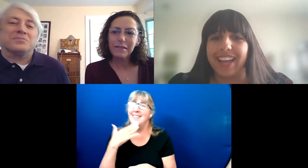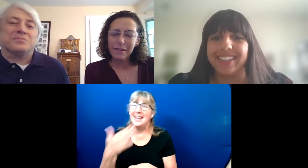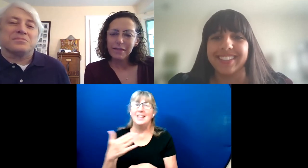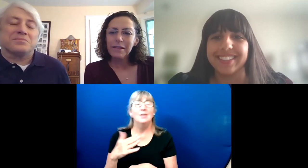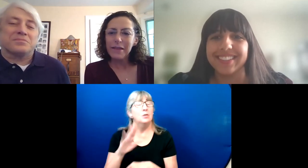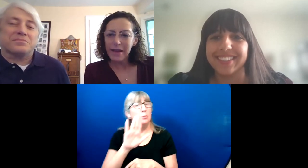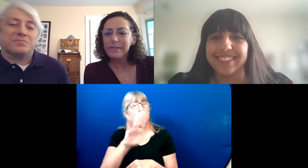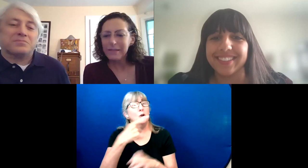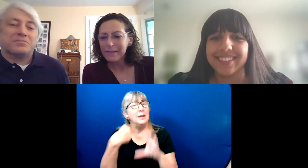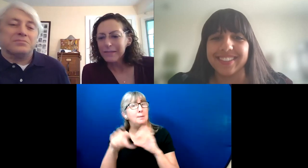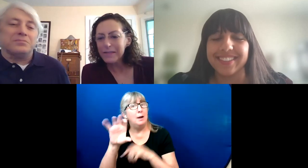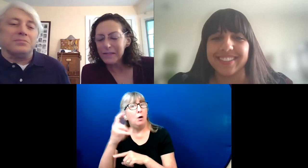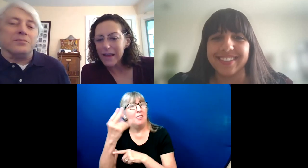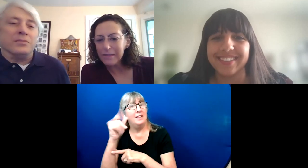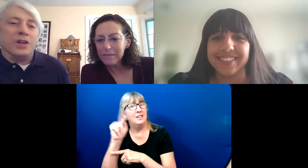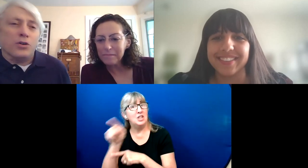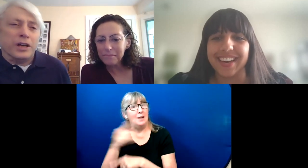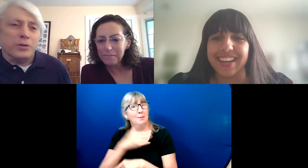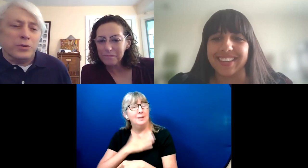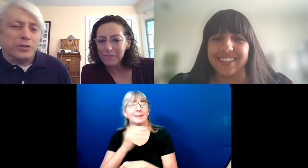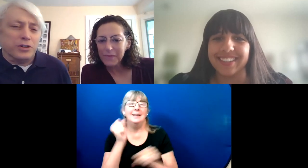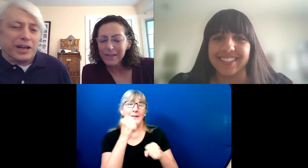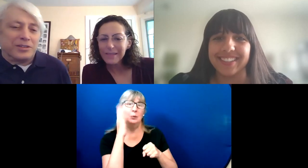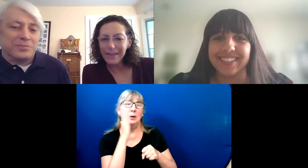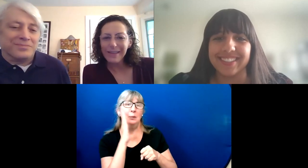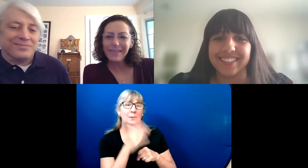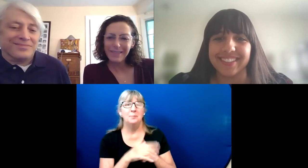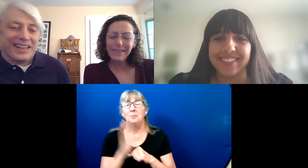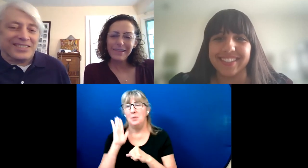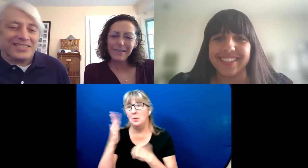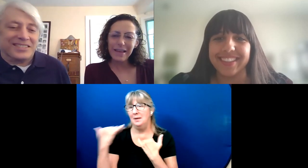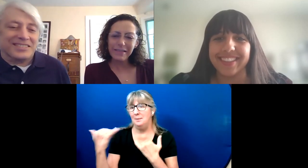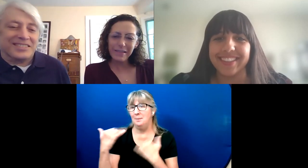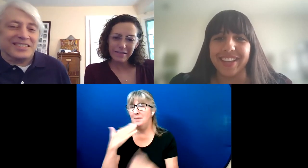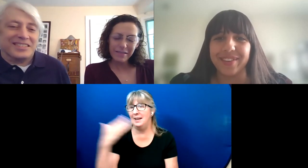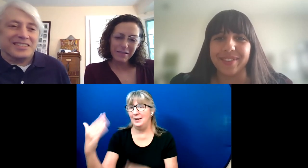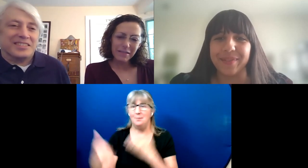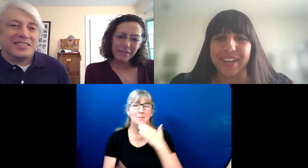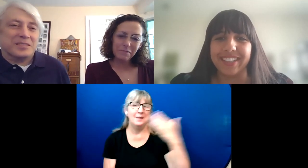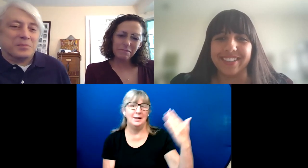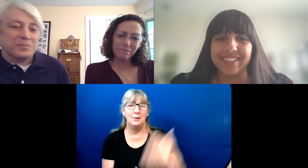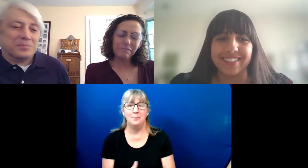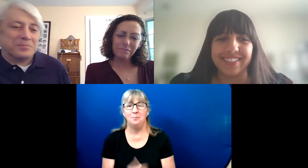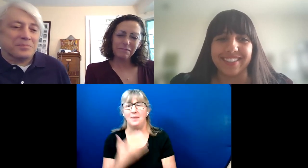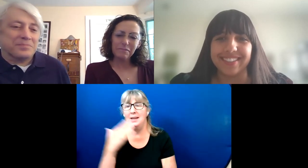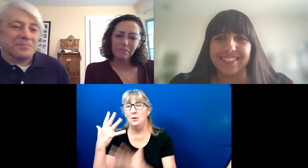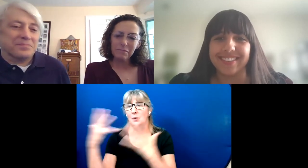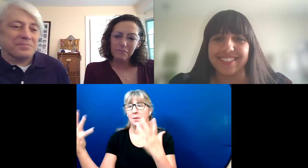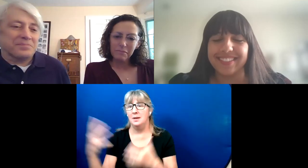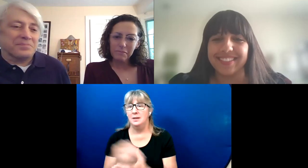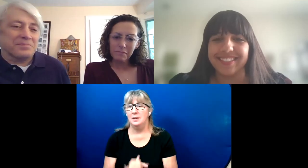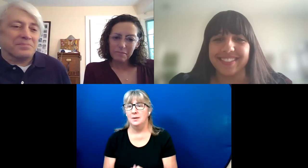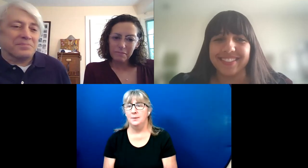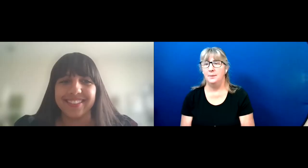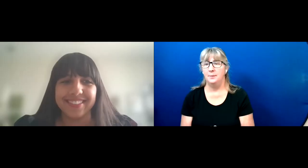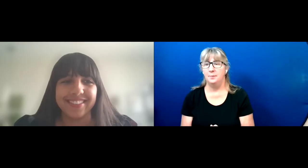Yes, we will do that. Okay, we will do that. Thanks. Thank you so much.